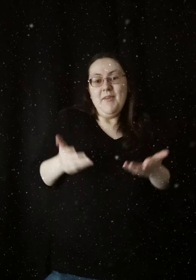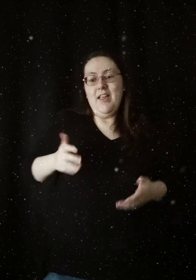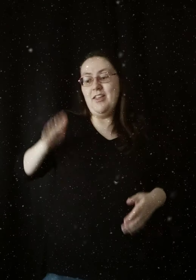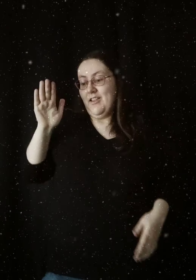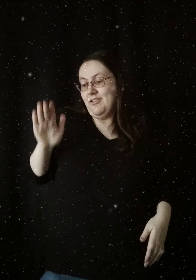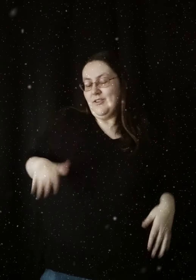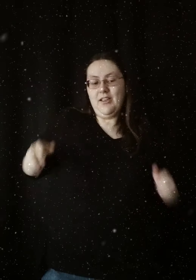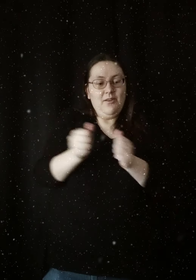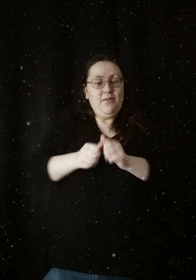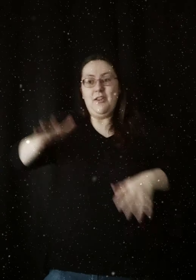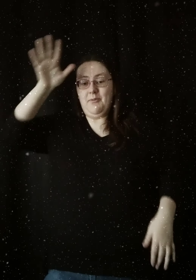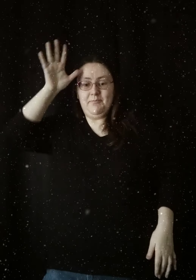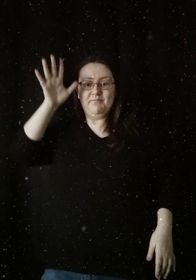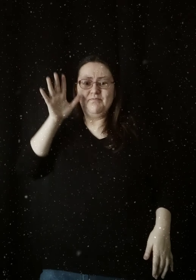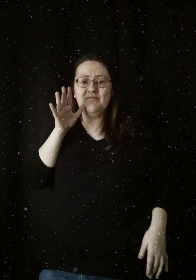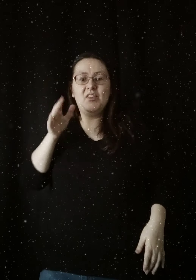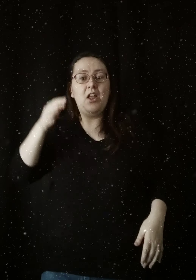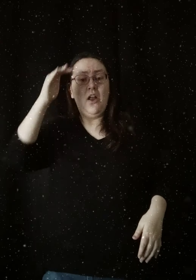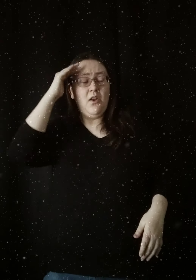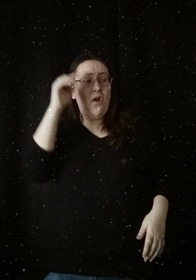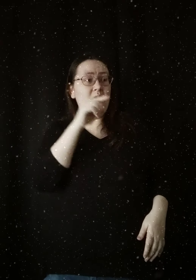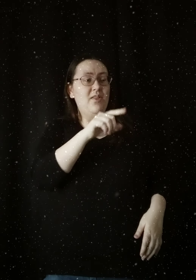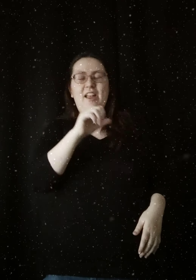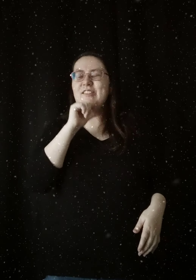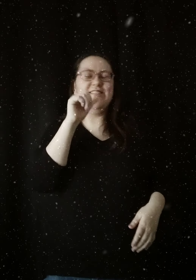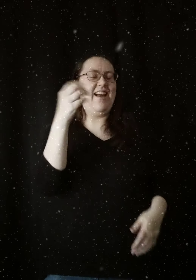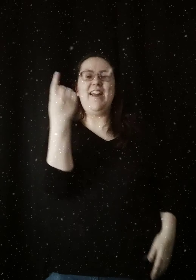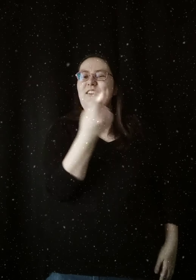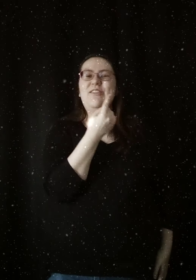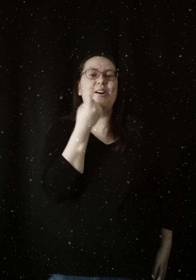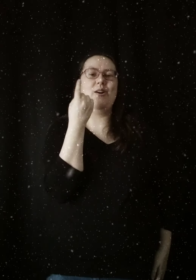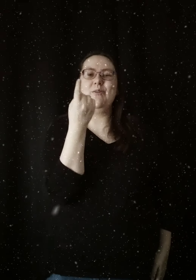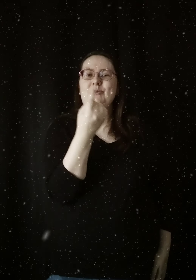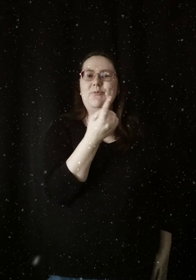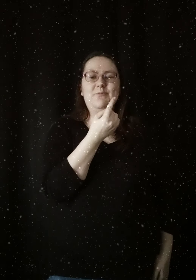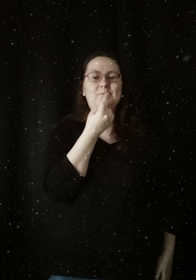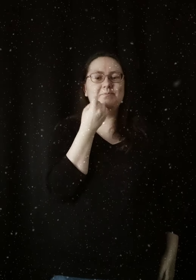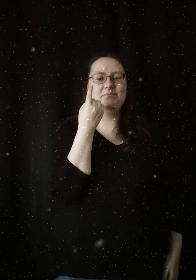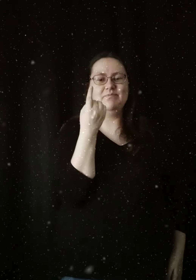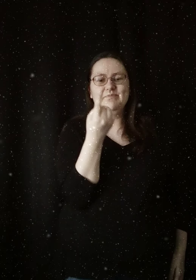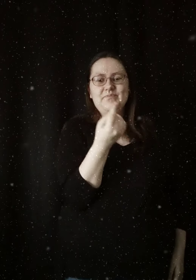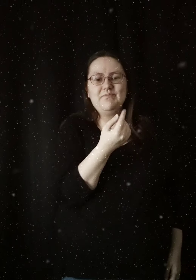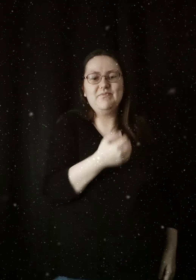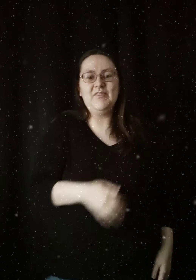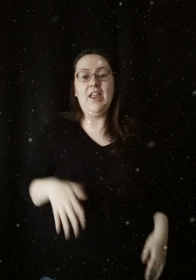May the orphan Know they're not alone